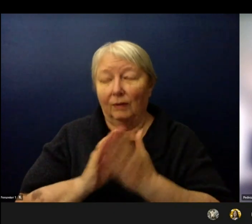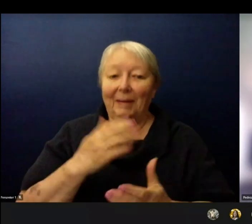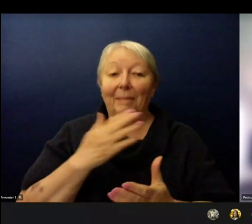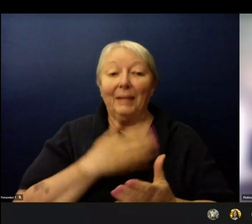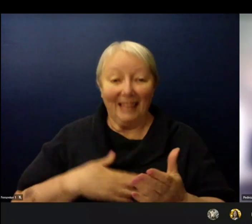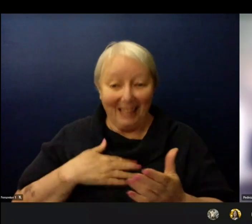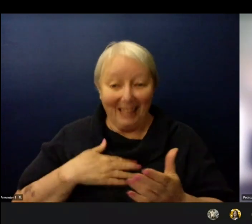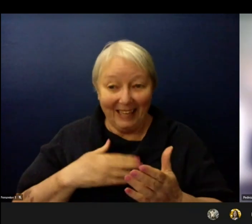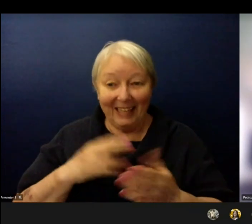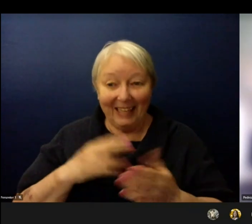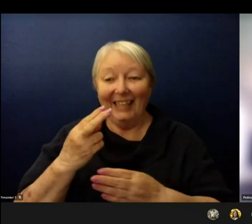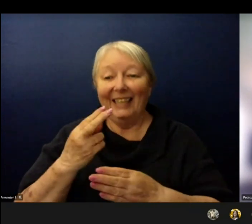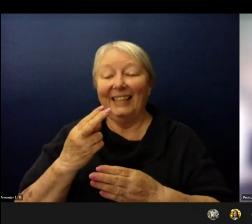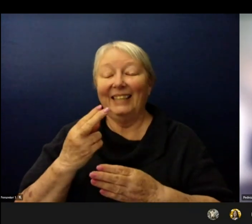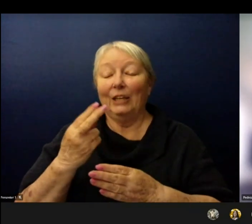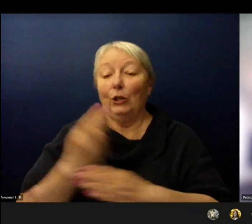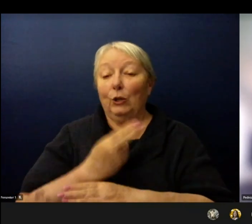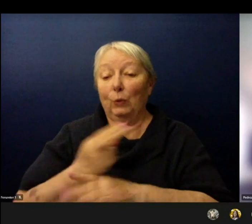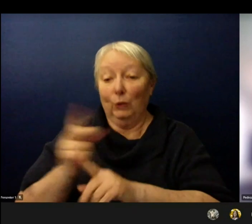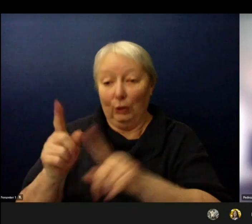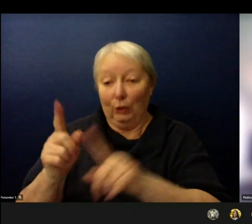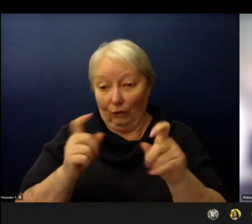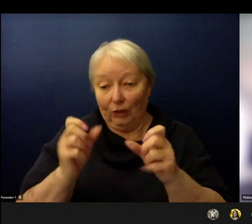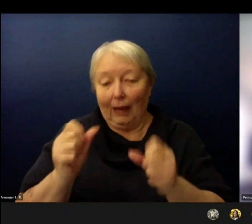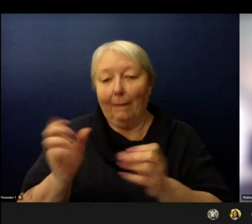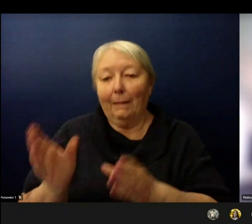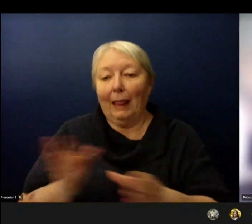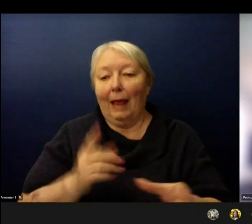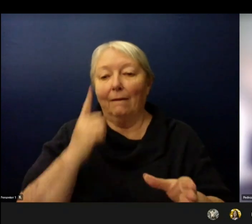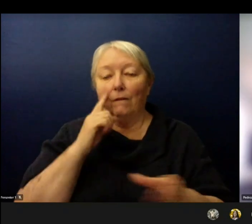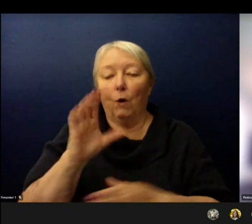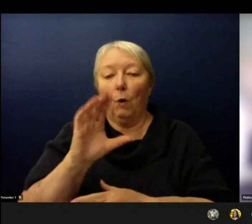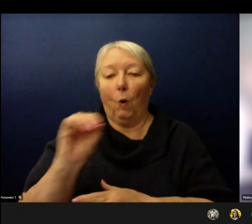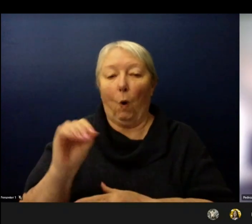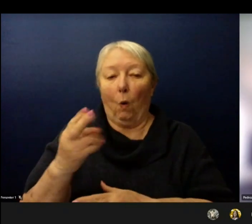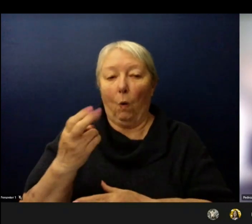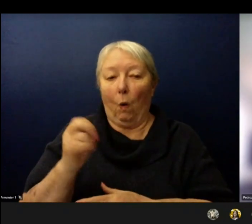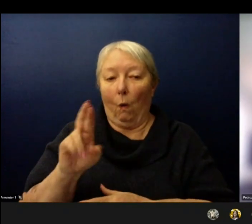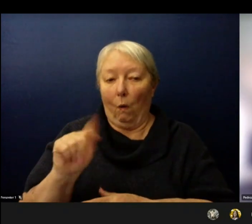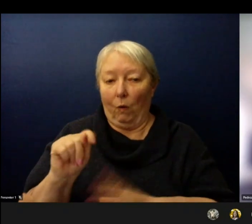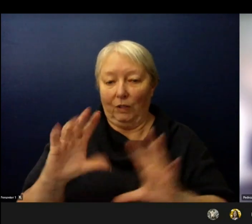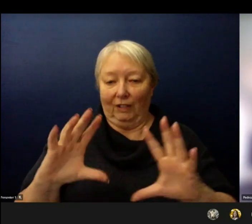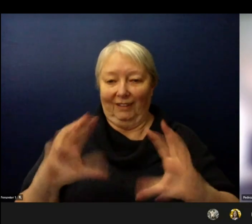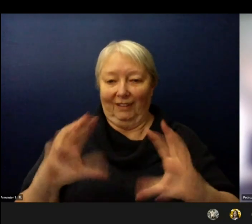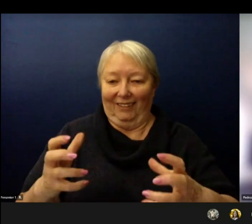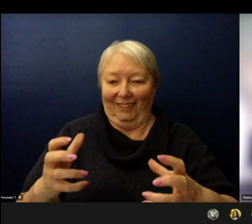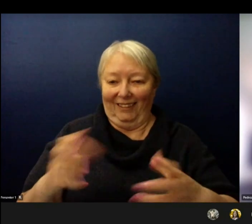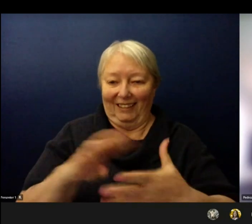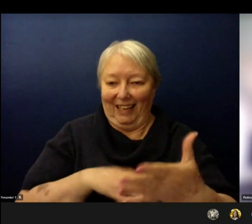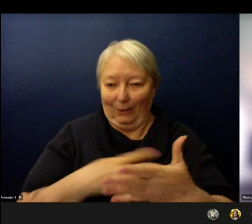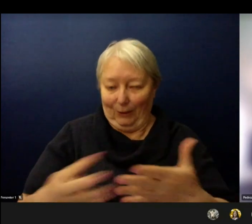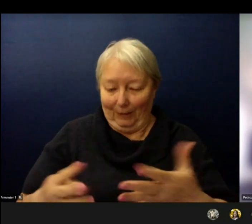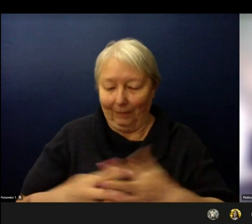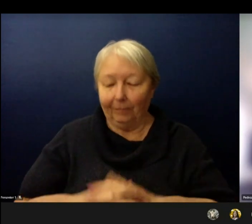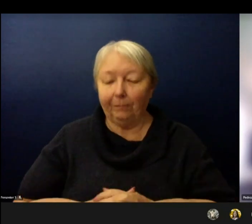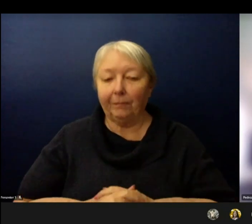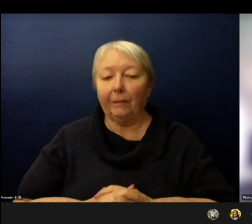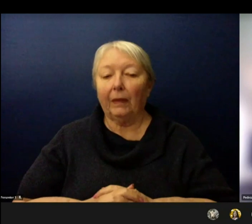to plan for their cohort scheduling. Schools will be doing additional outreach to families before and after the survey closes.